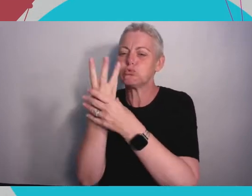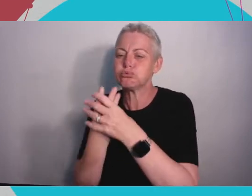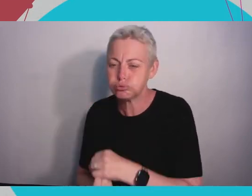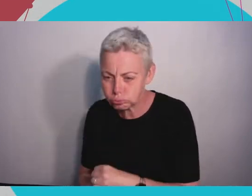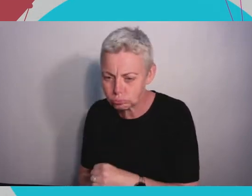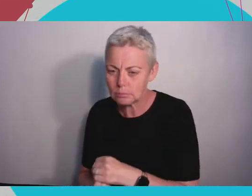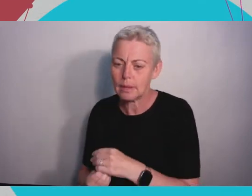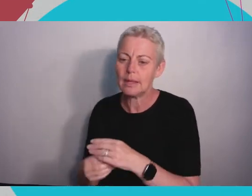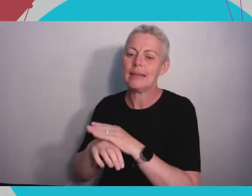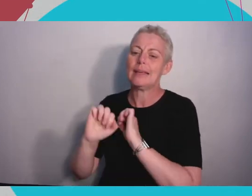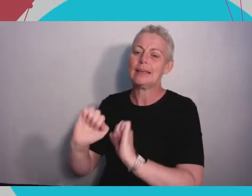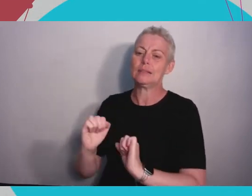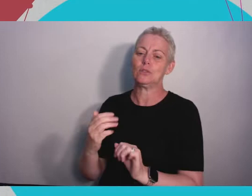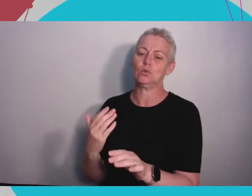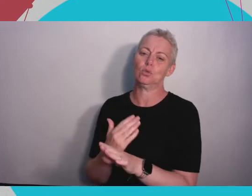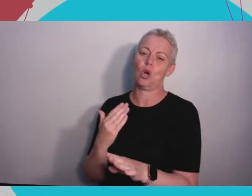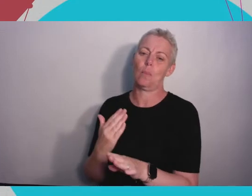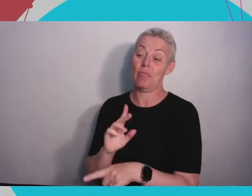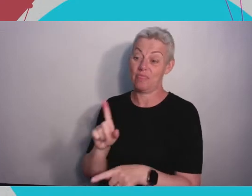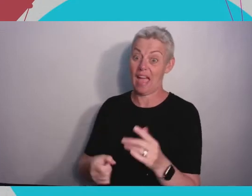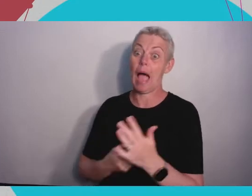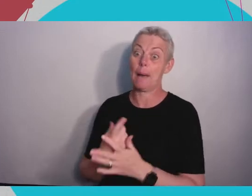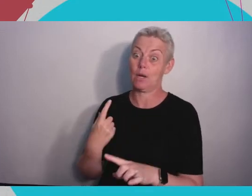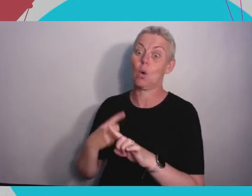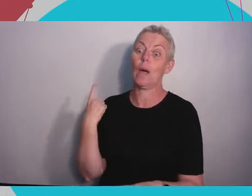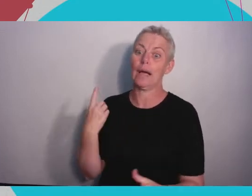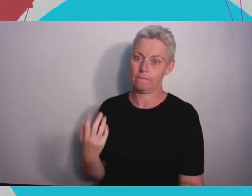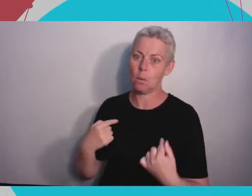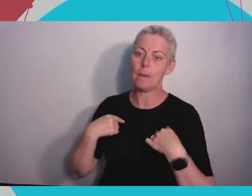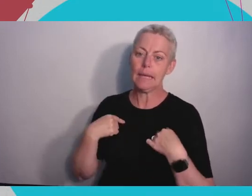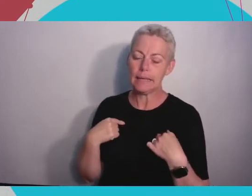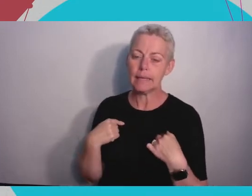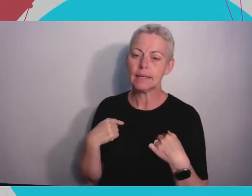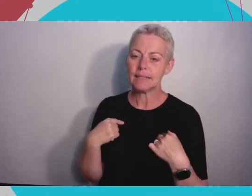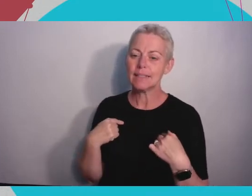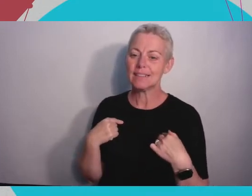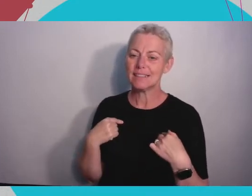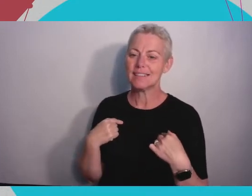quickly. Like it doesn't matter what you enjoy like you can love chocolate but if you just